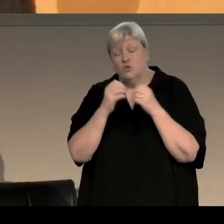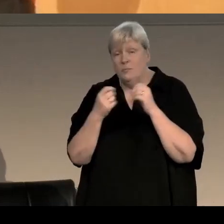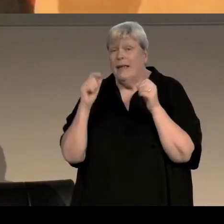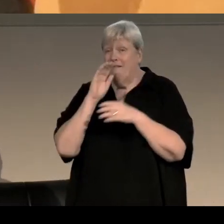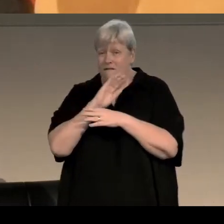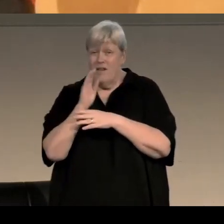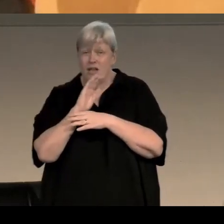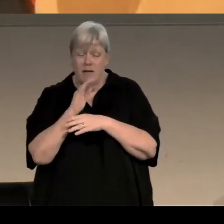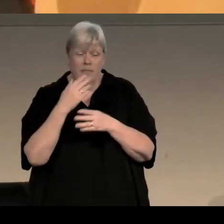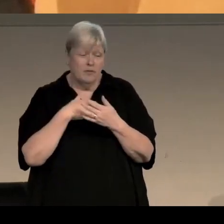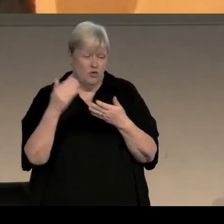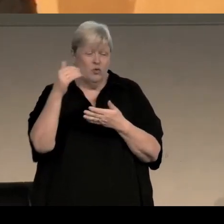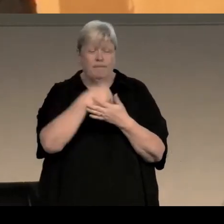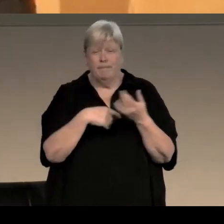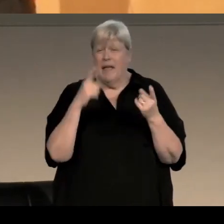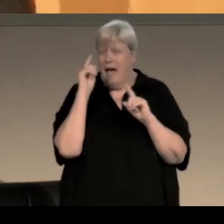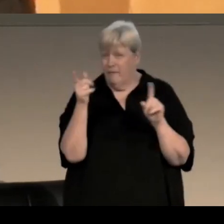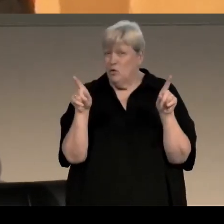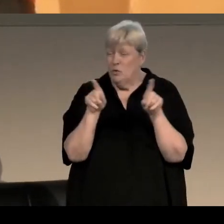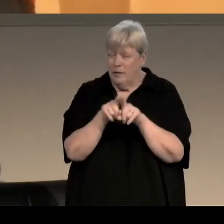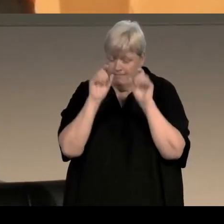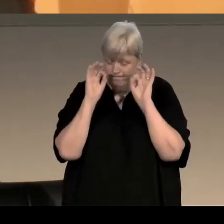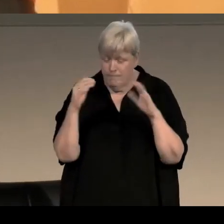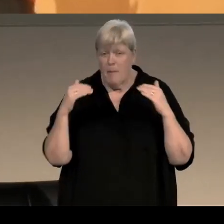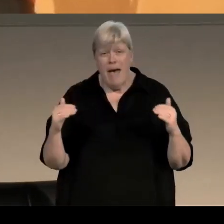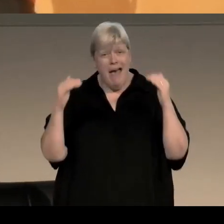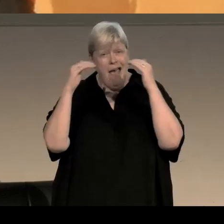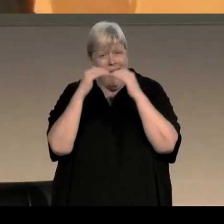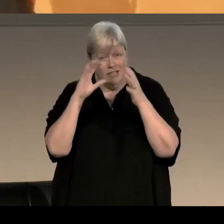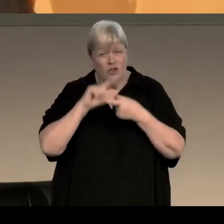distinctive and unique, and those were the elements we had to cling on to,